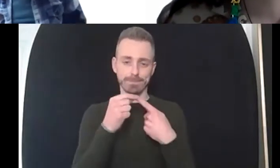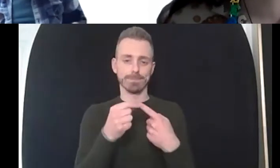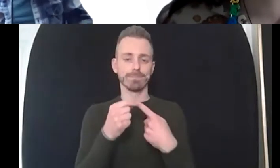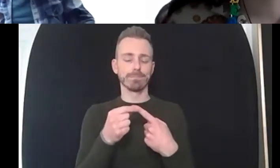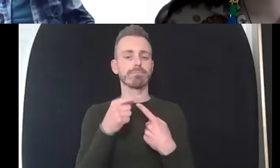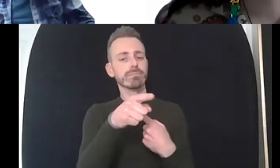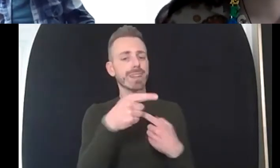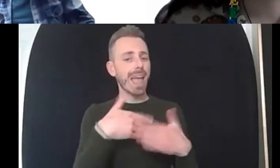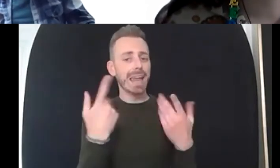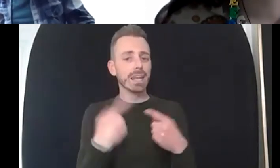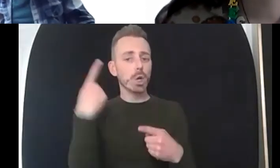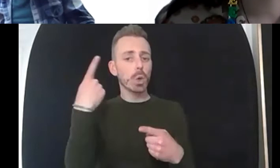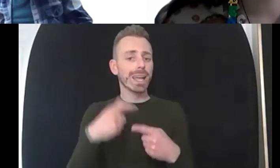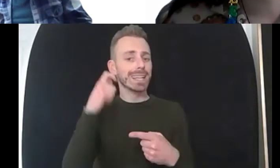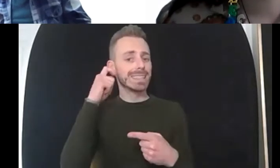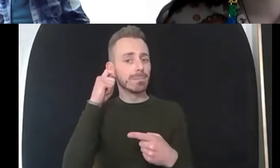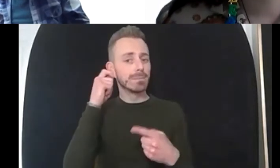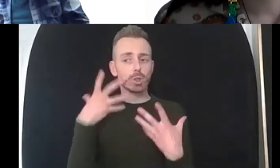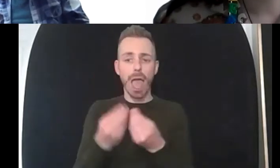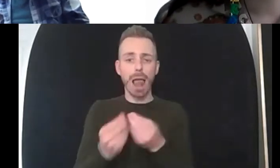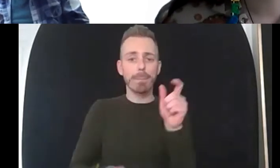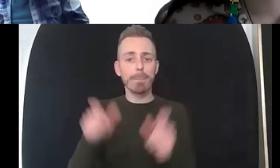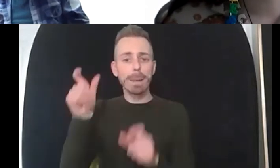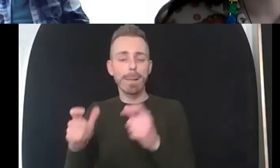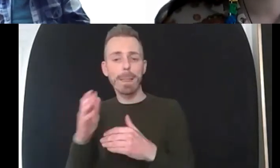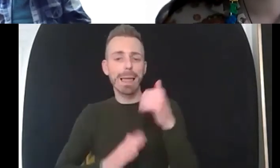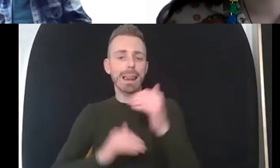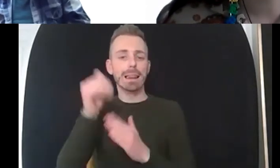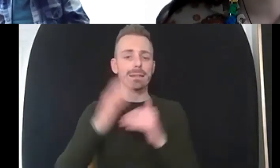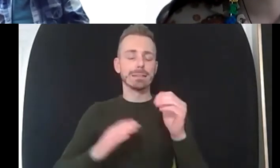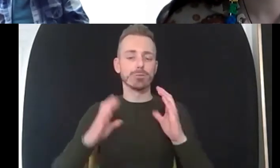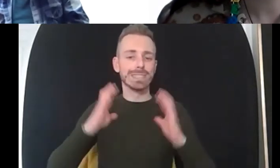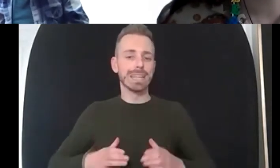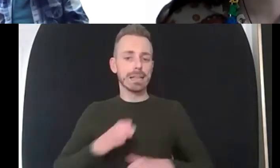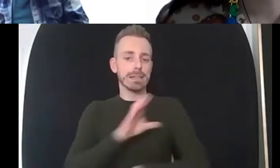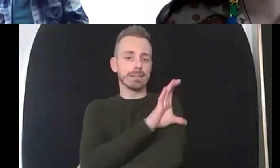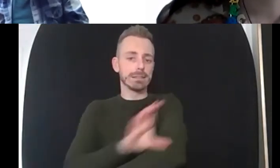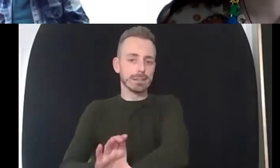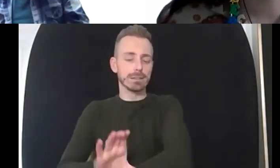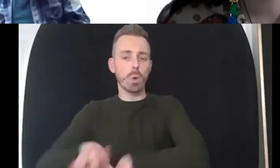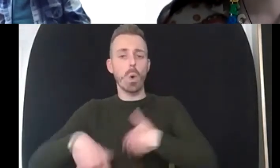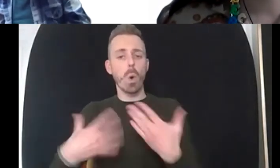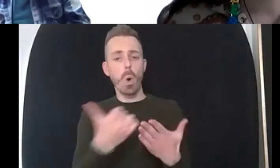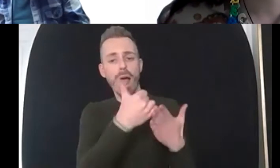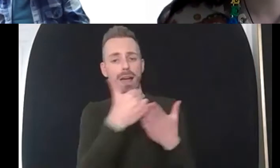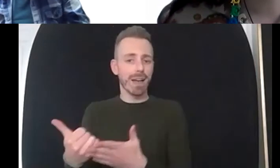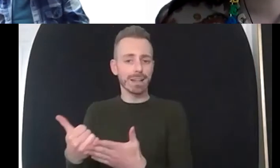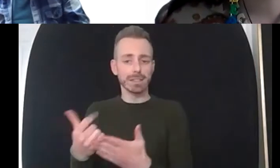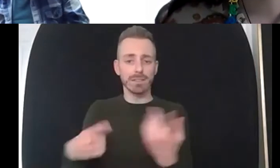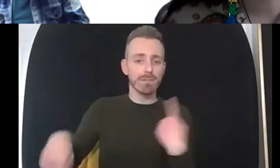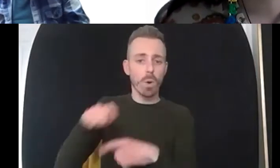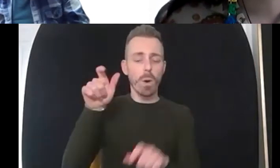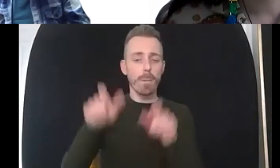for building resilience also any advice on how to address being lgbt plus or trans with a child